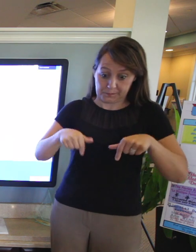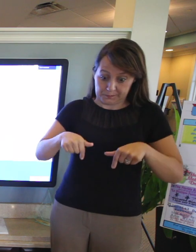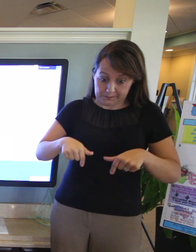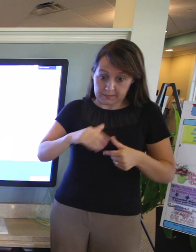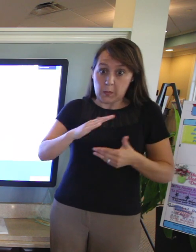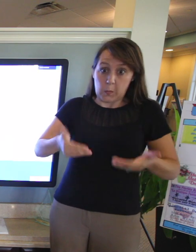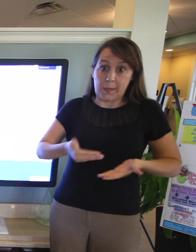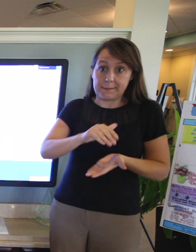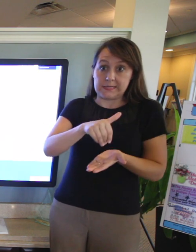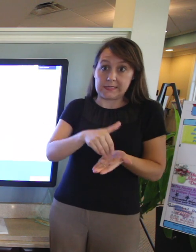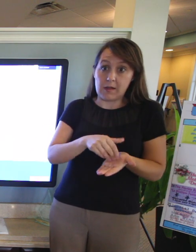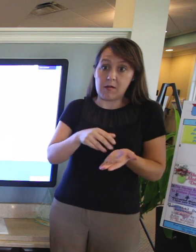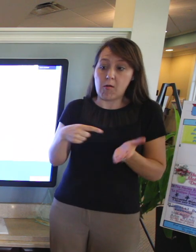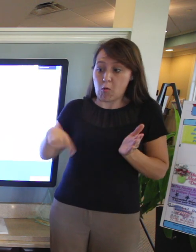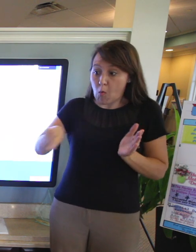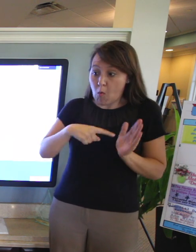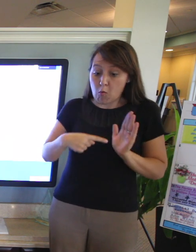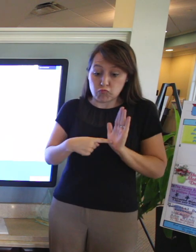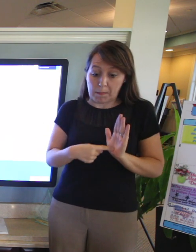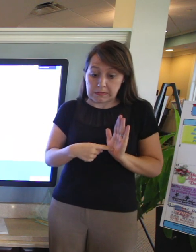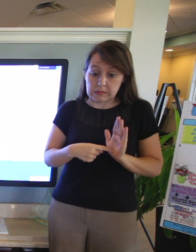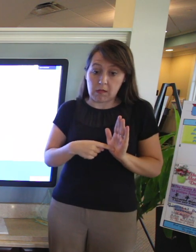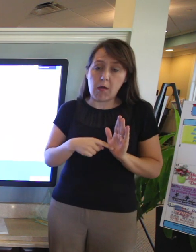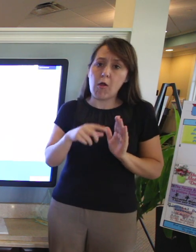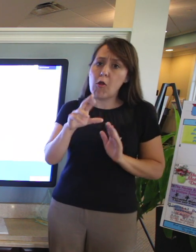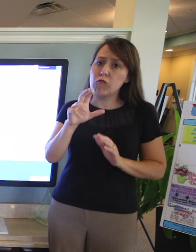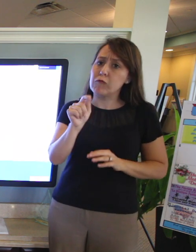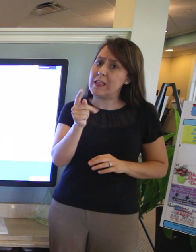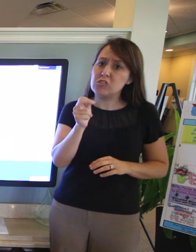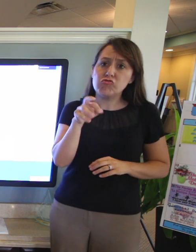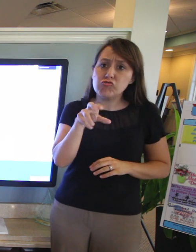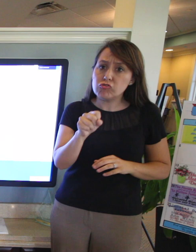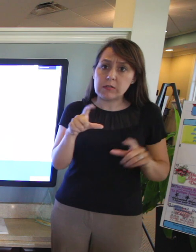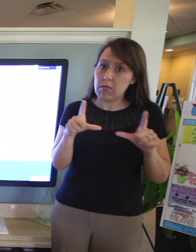our Nocatee Welcome Center representatives are not realtors or sales representatives